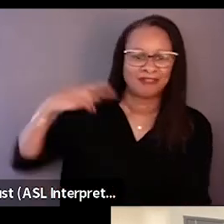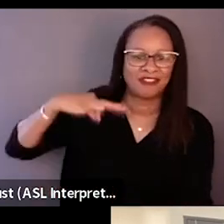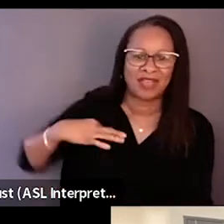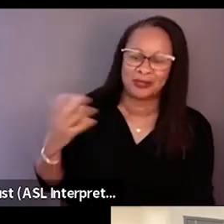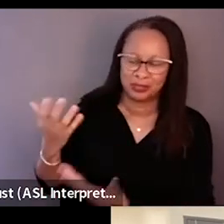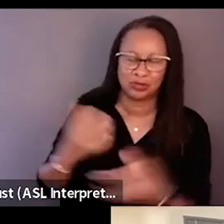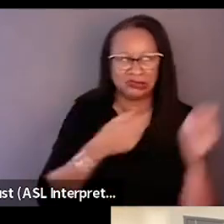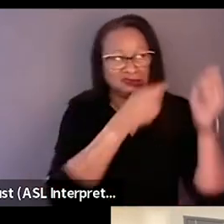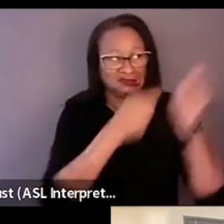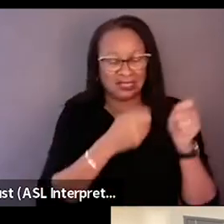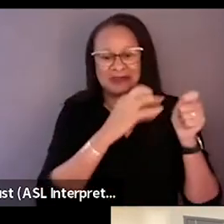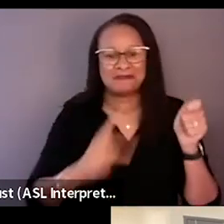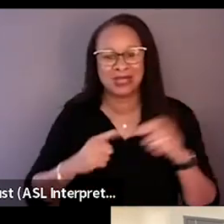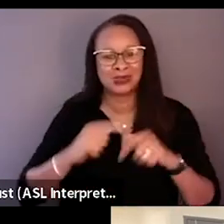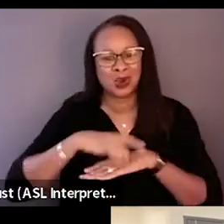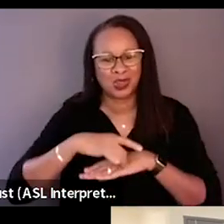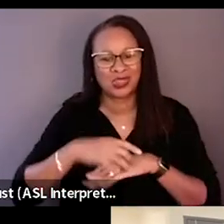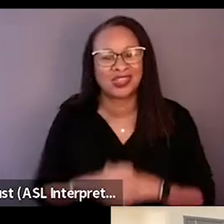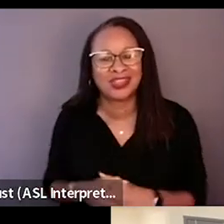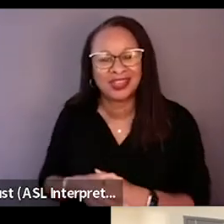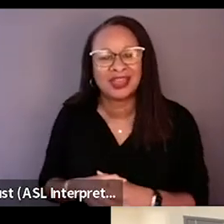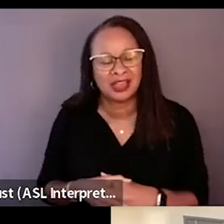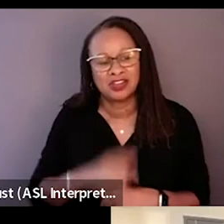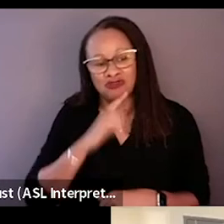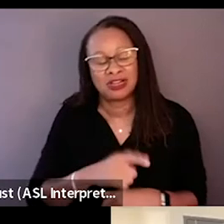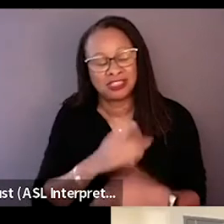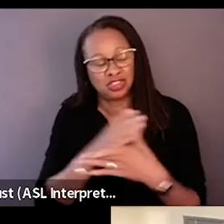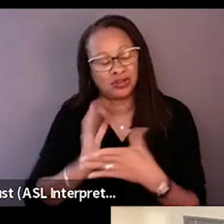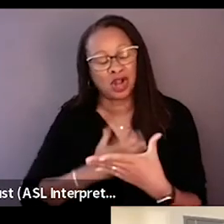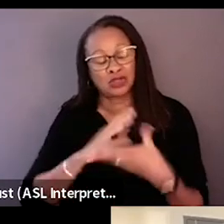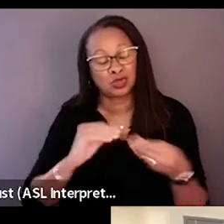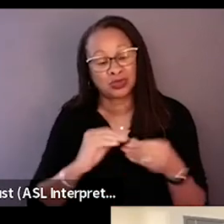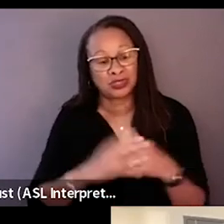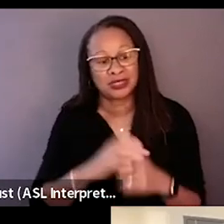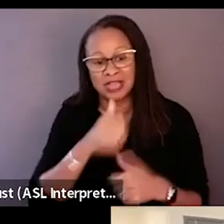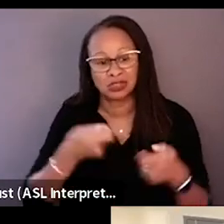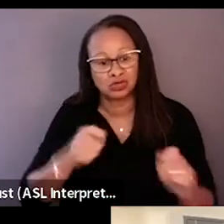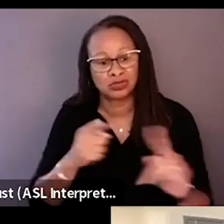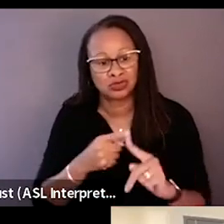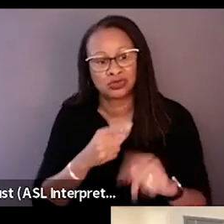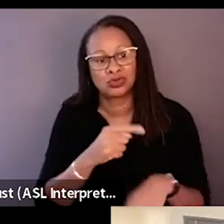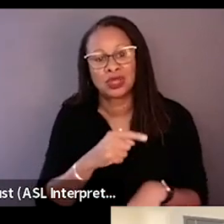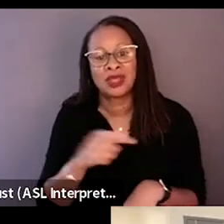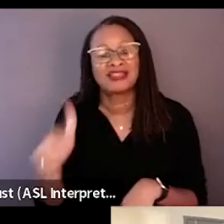and just really telling our story, not trying to tell the other side they're wrong